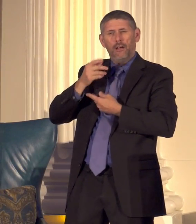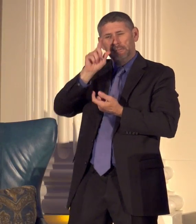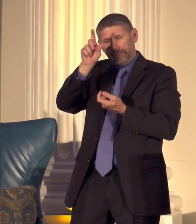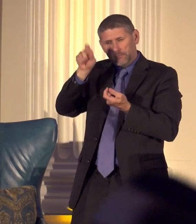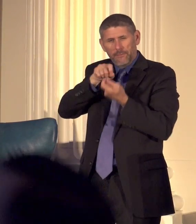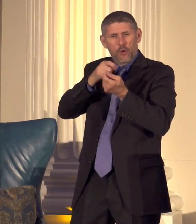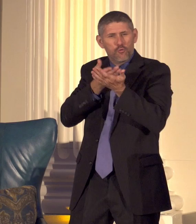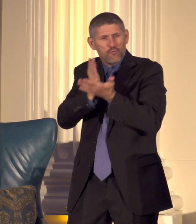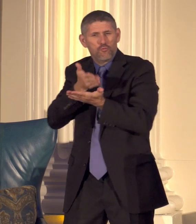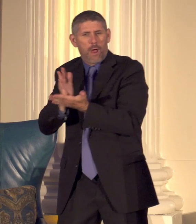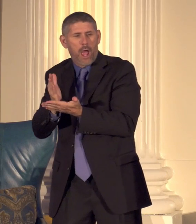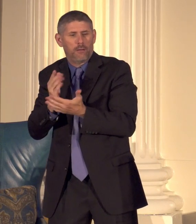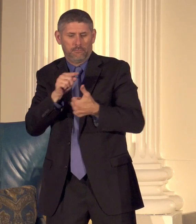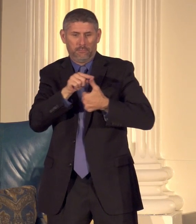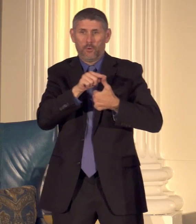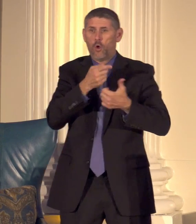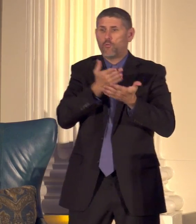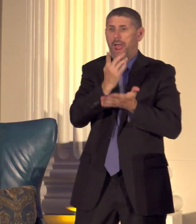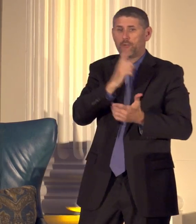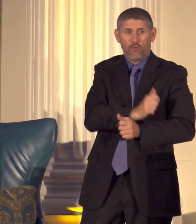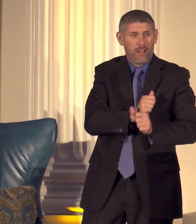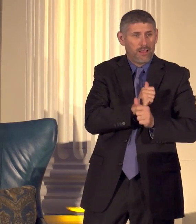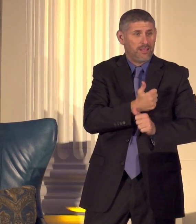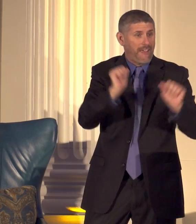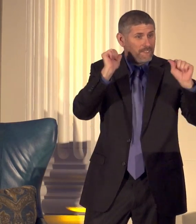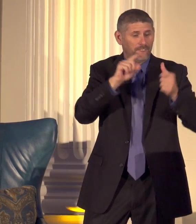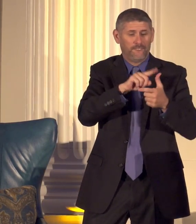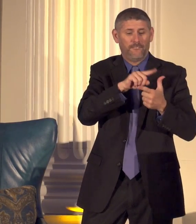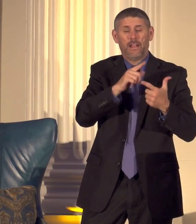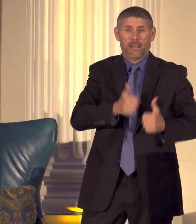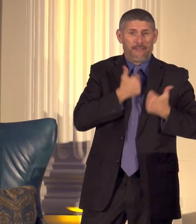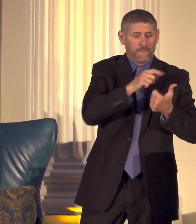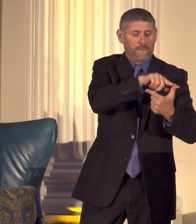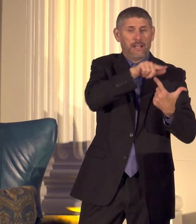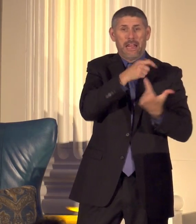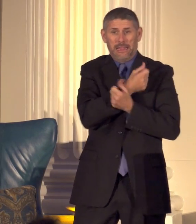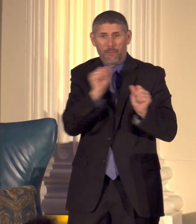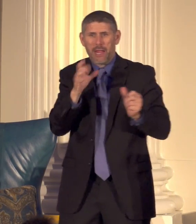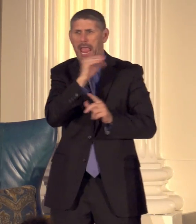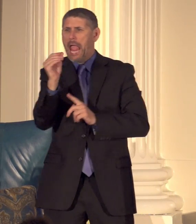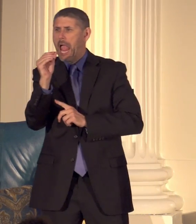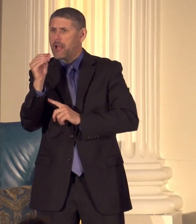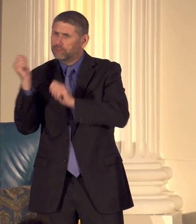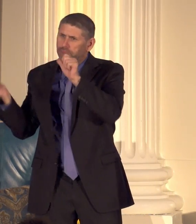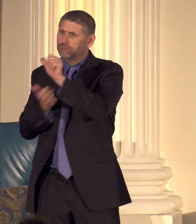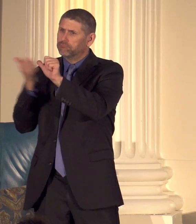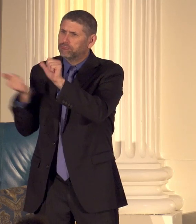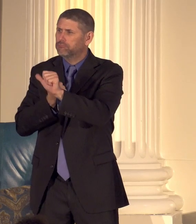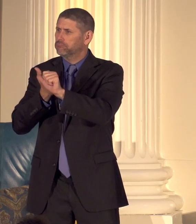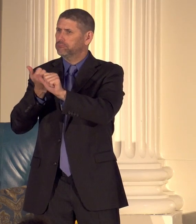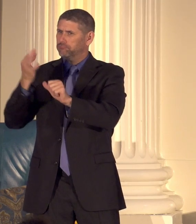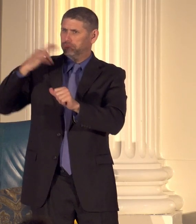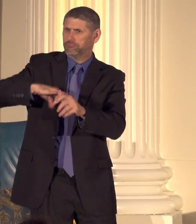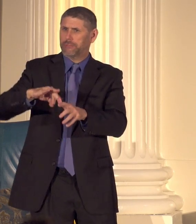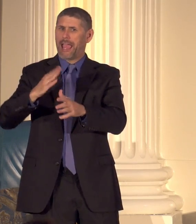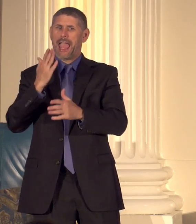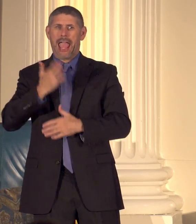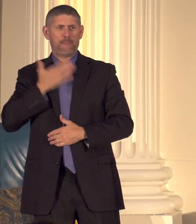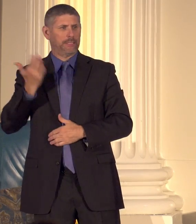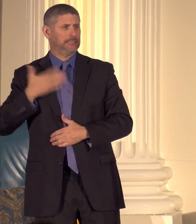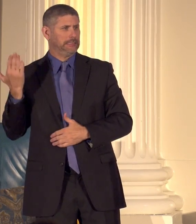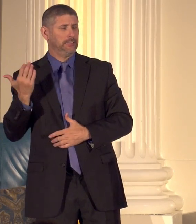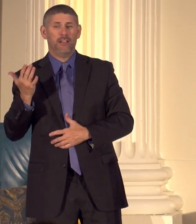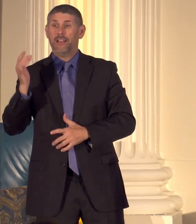right to life liberty and the pursuit of happiness that was given at a time when